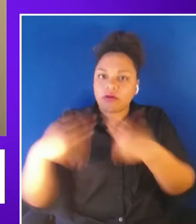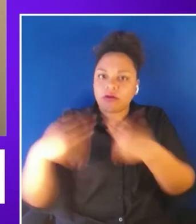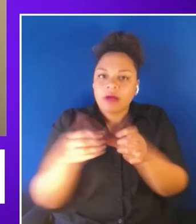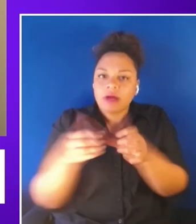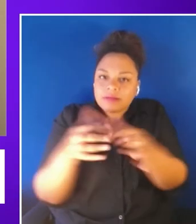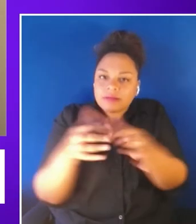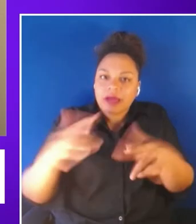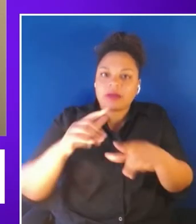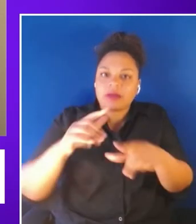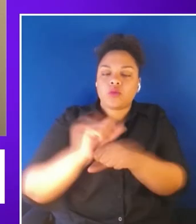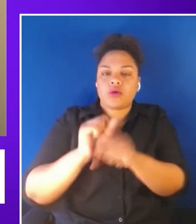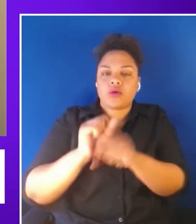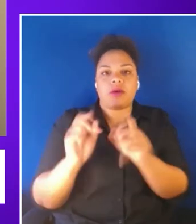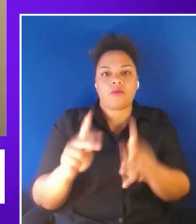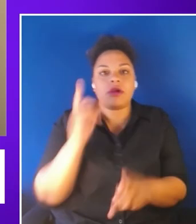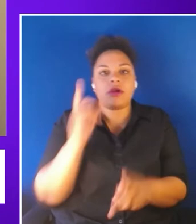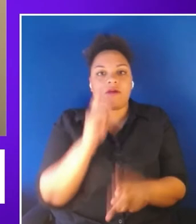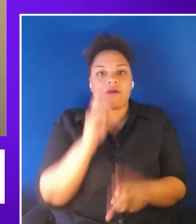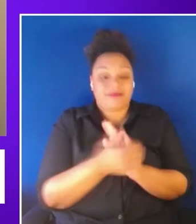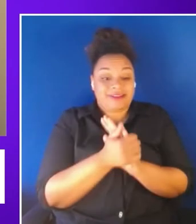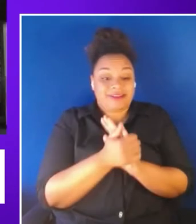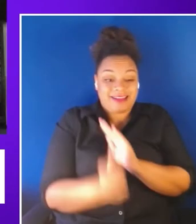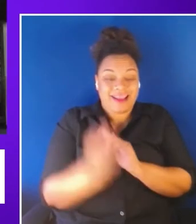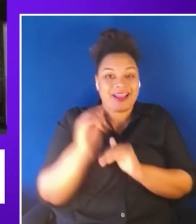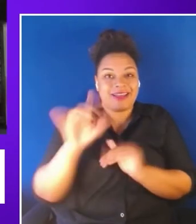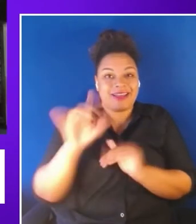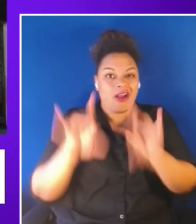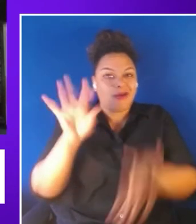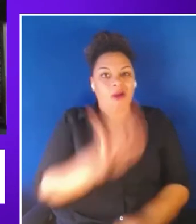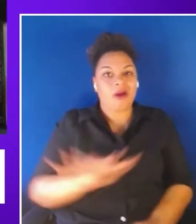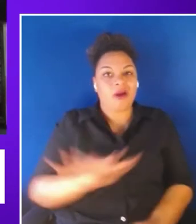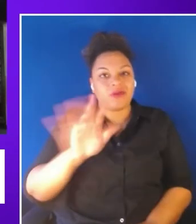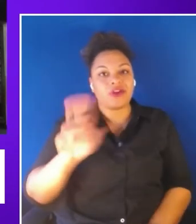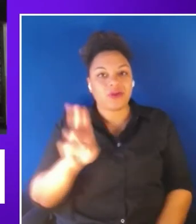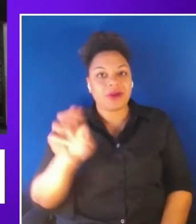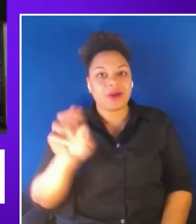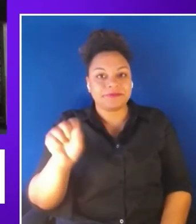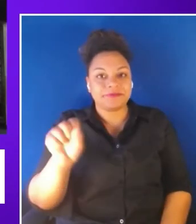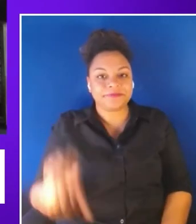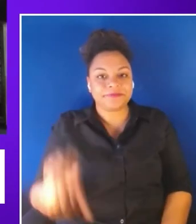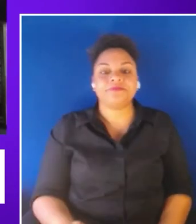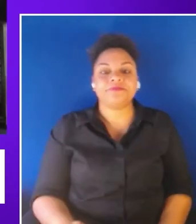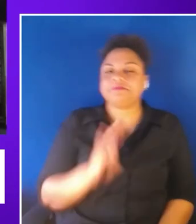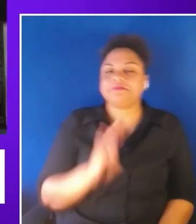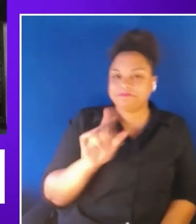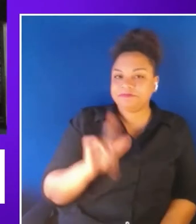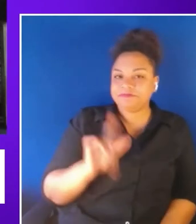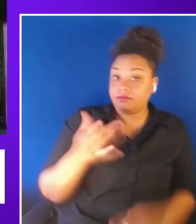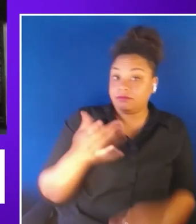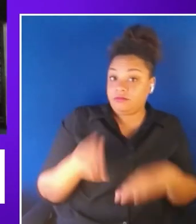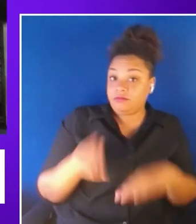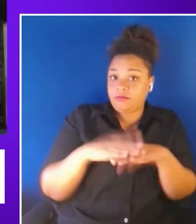for talent located throughout the us given the increased use of XR in hybrid workplaces PEAT